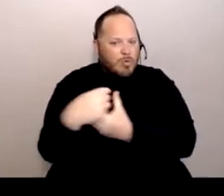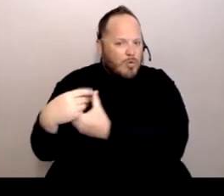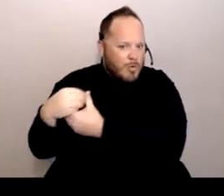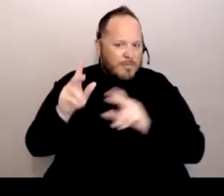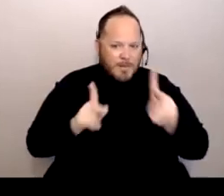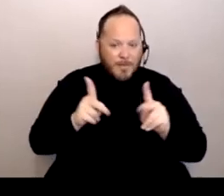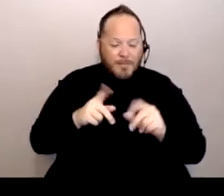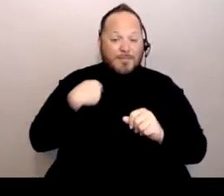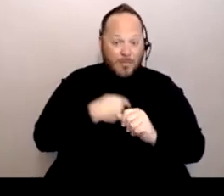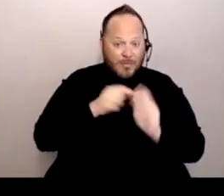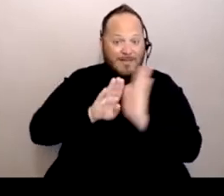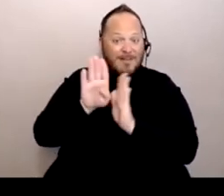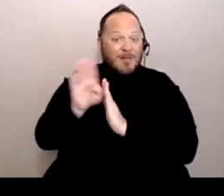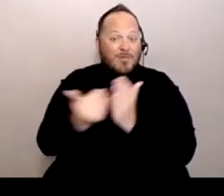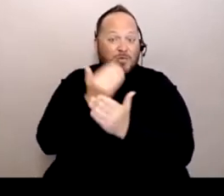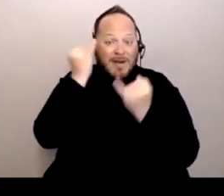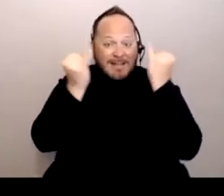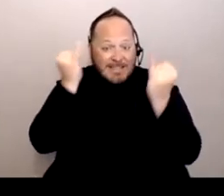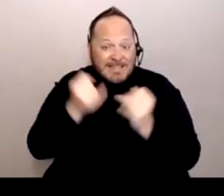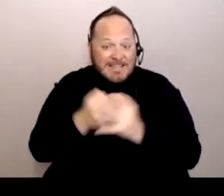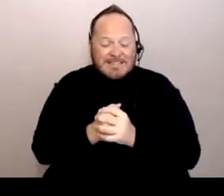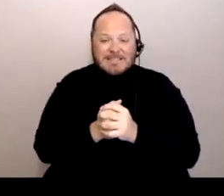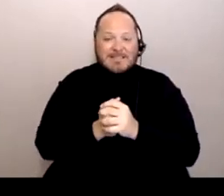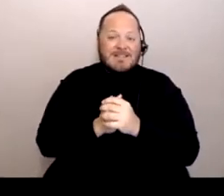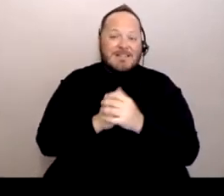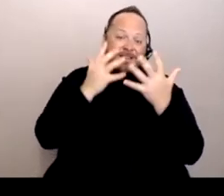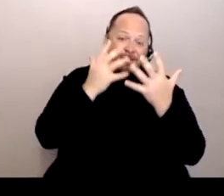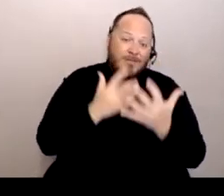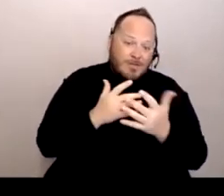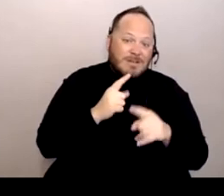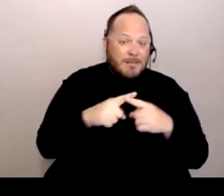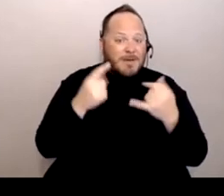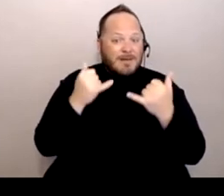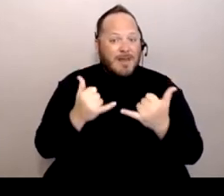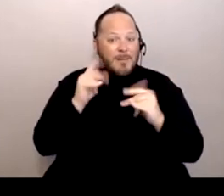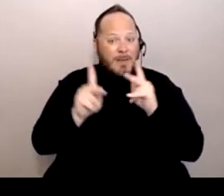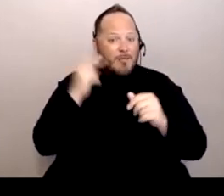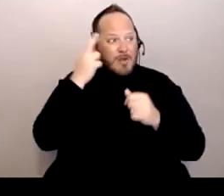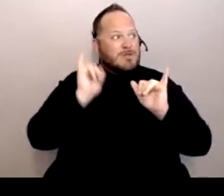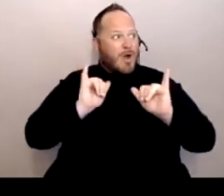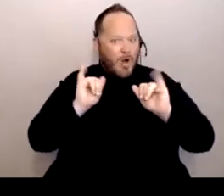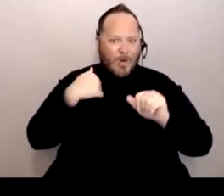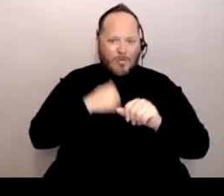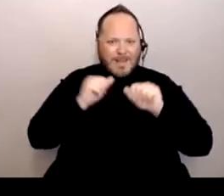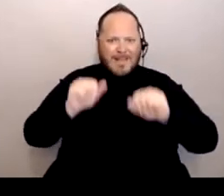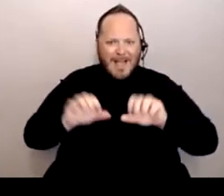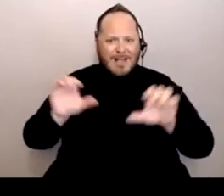Now it's unfortunate, but now people are like, "Oh yeah now we can do it this way," which we were before saying,